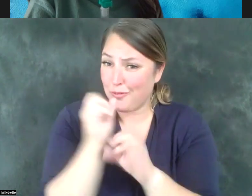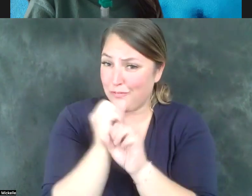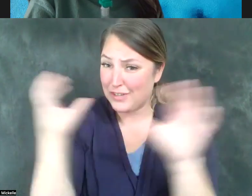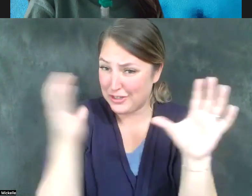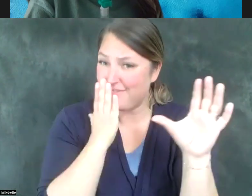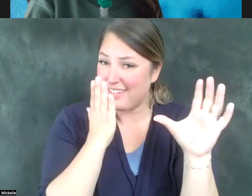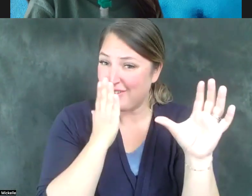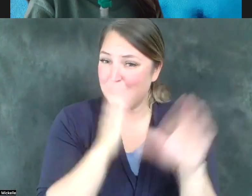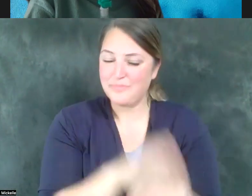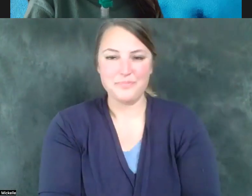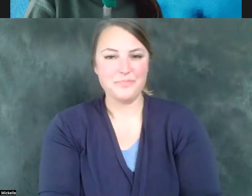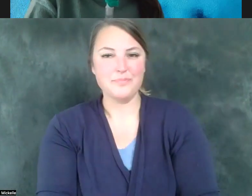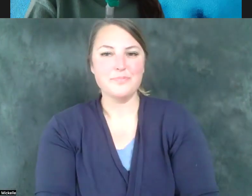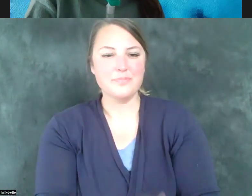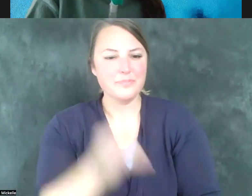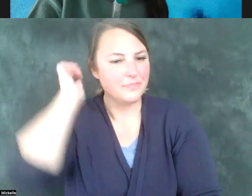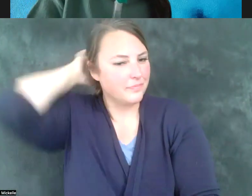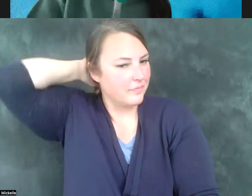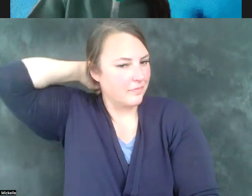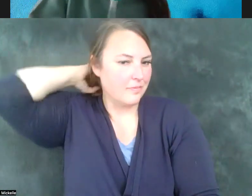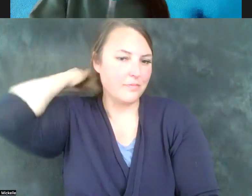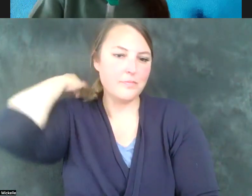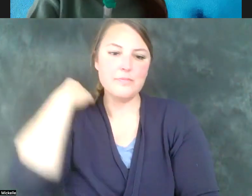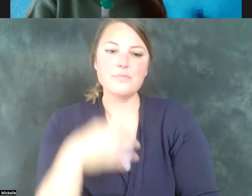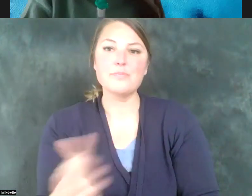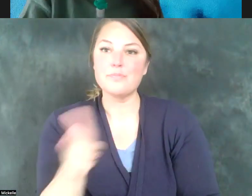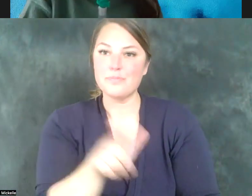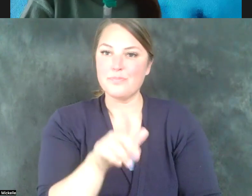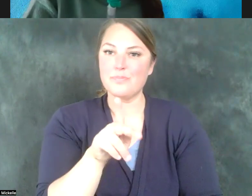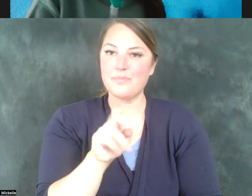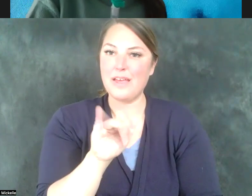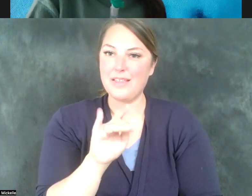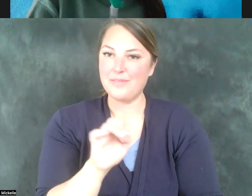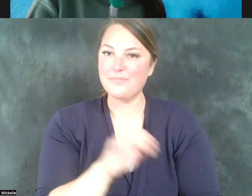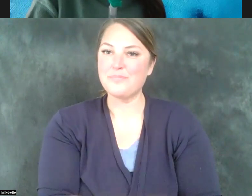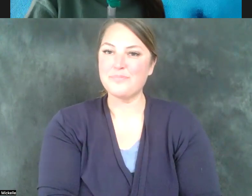Thank you. So your next question is, it